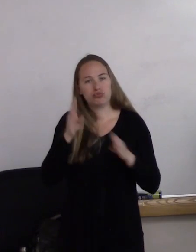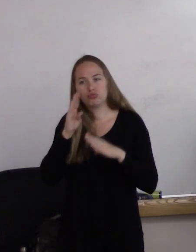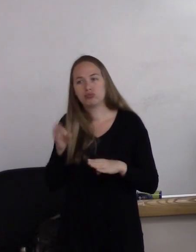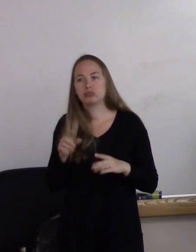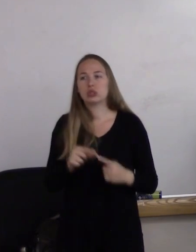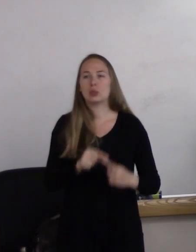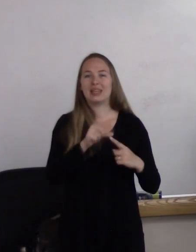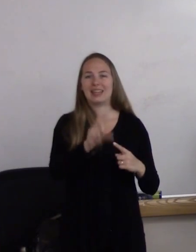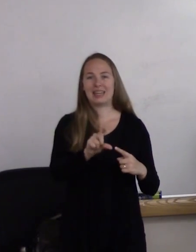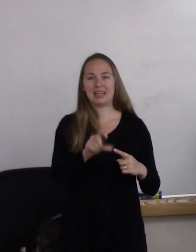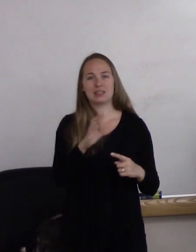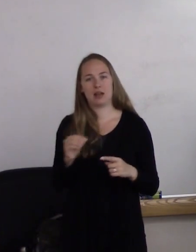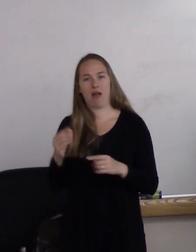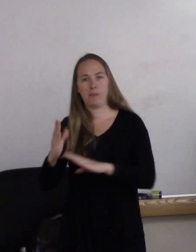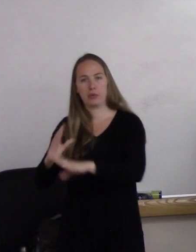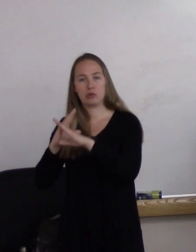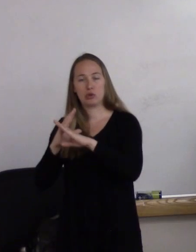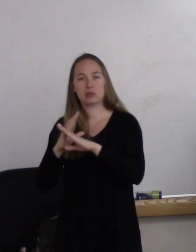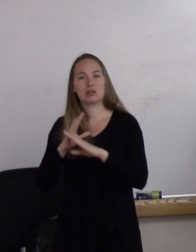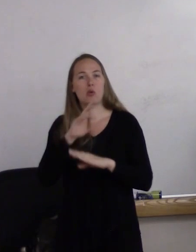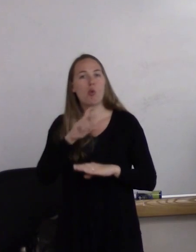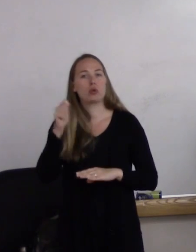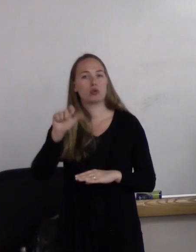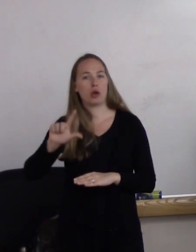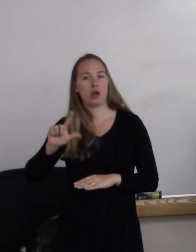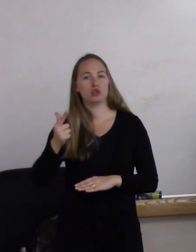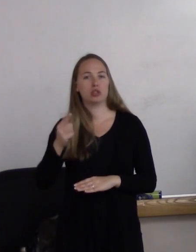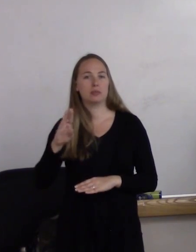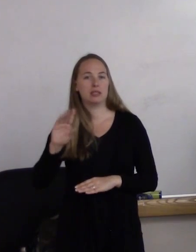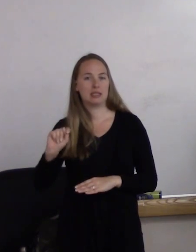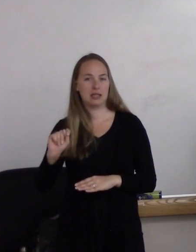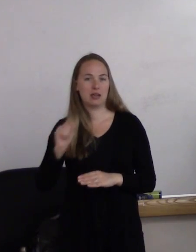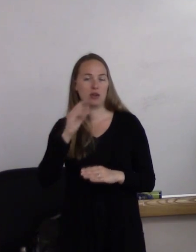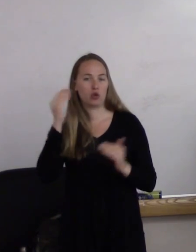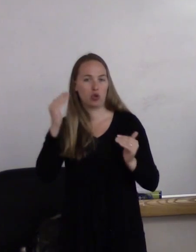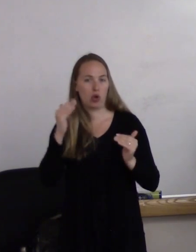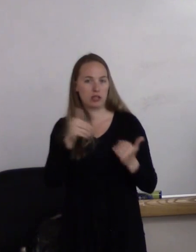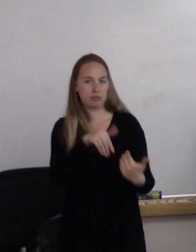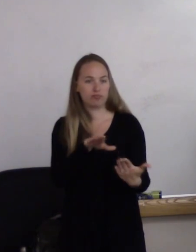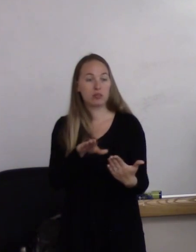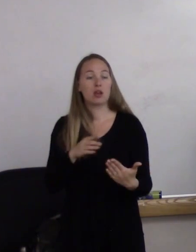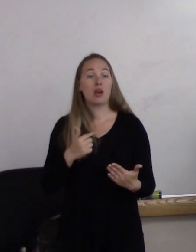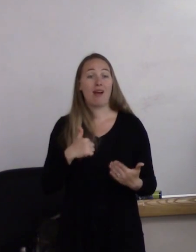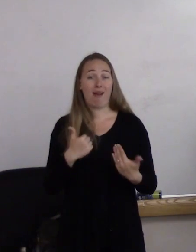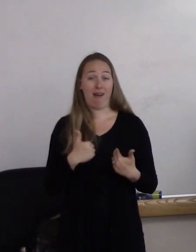that LGBT older adults face. We have a video case study which I would highly recommend.